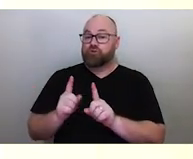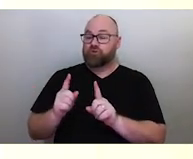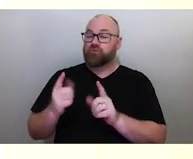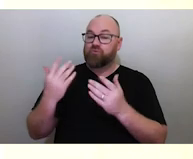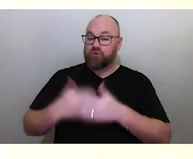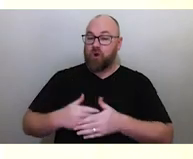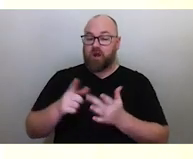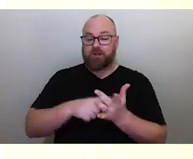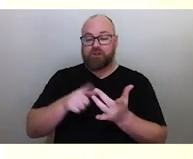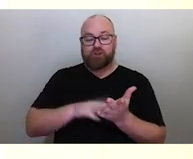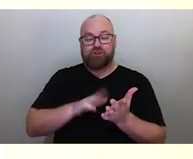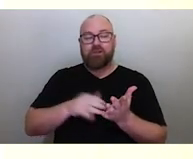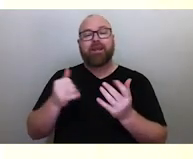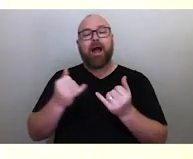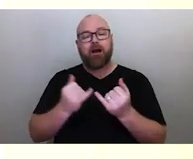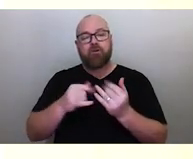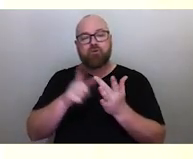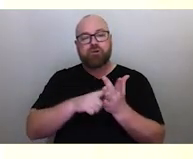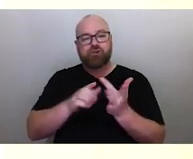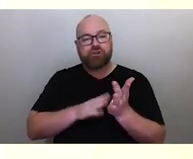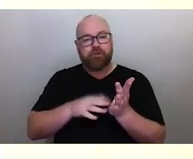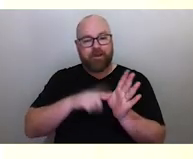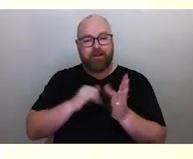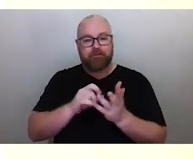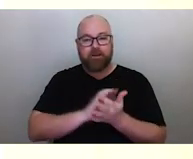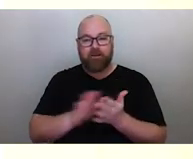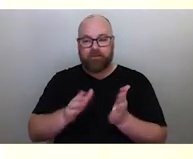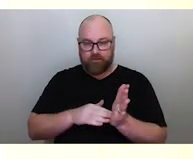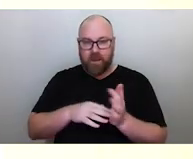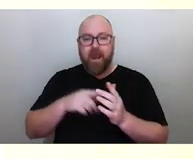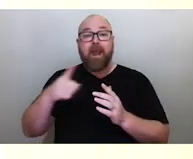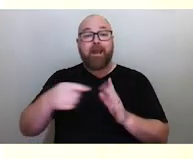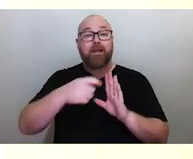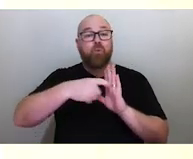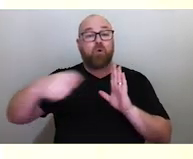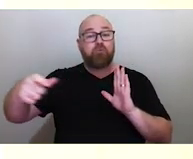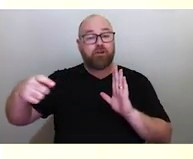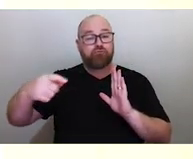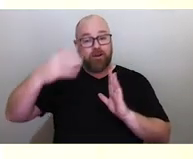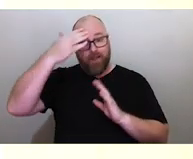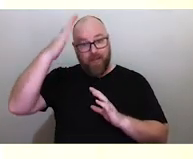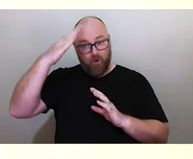Wiradjuri Elder, who's been working in education in the Sydney region for a number of years.